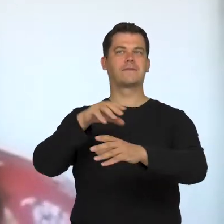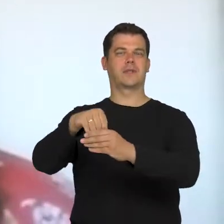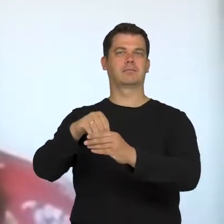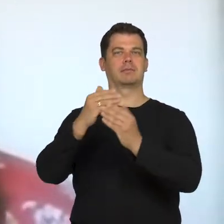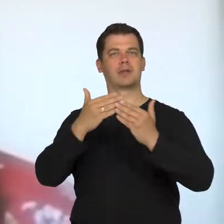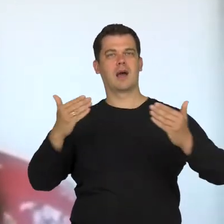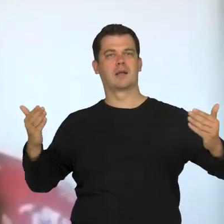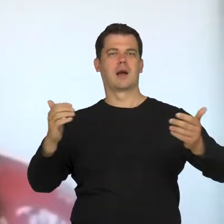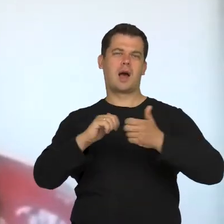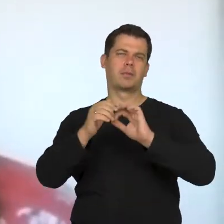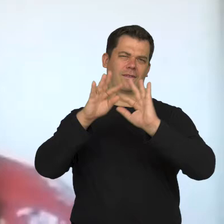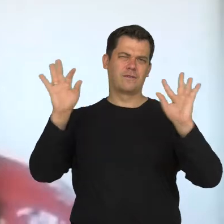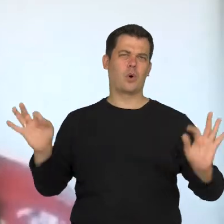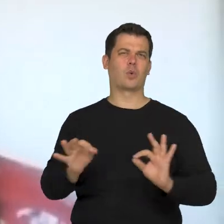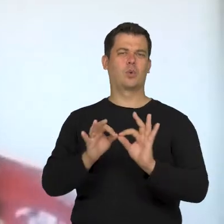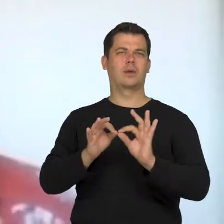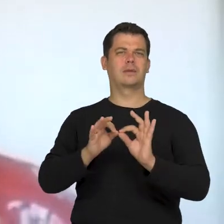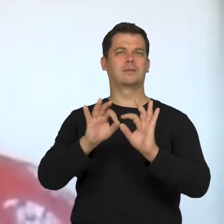or in general art?